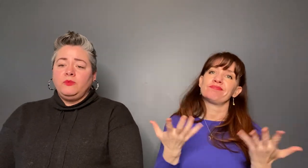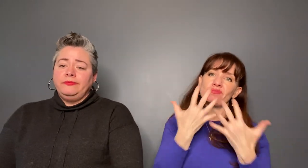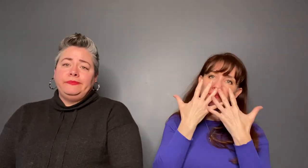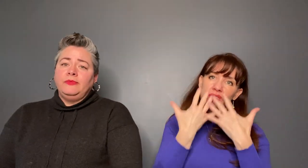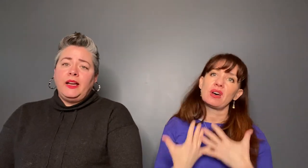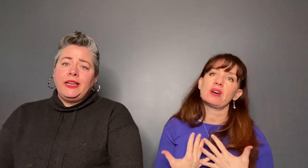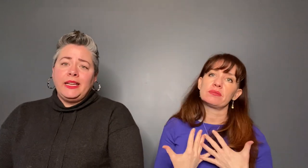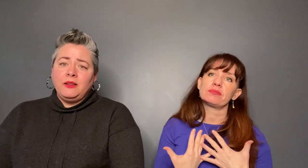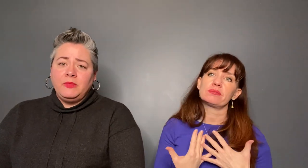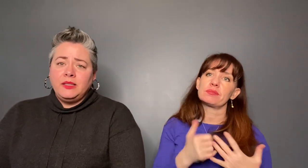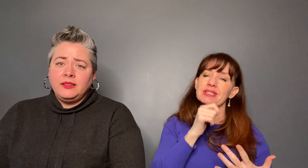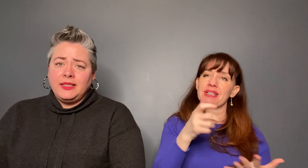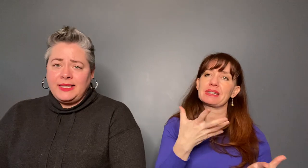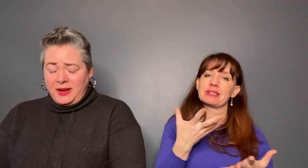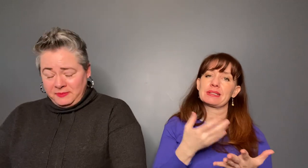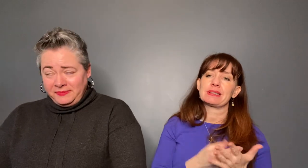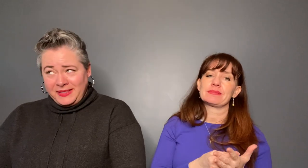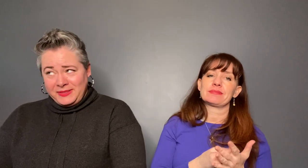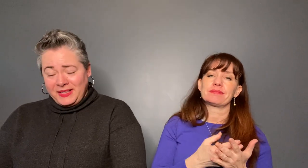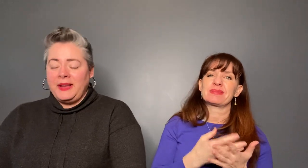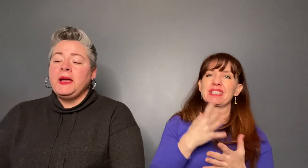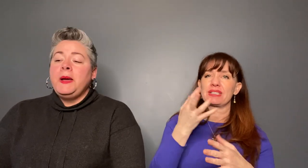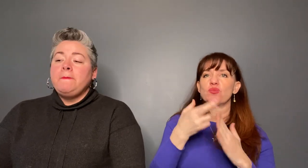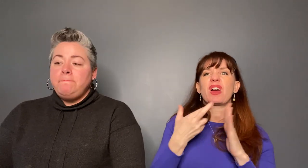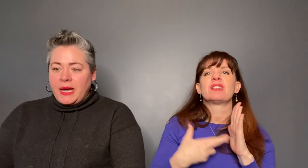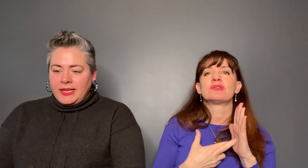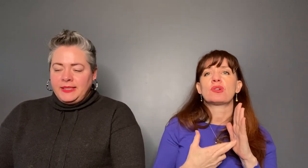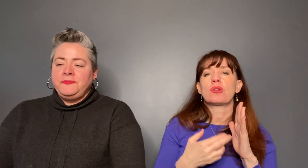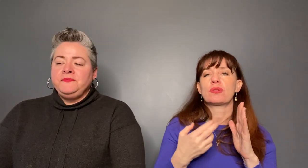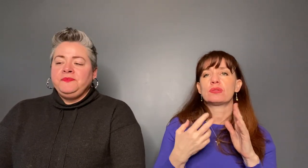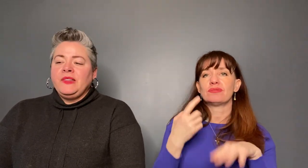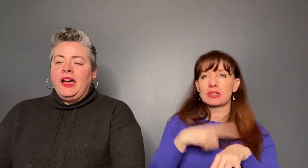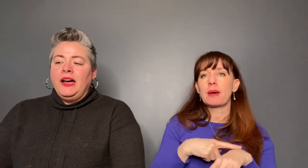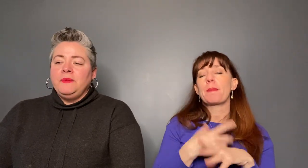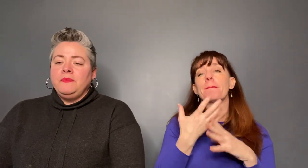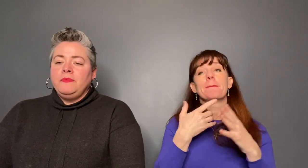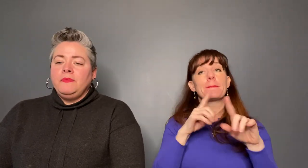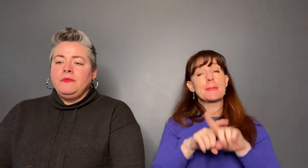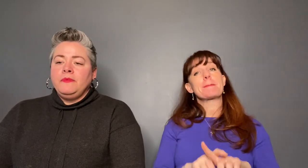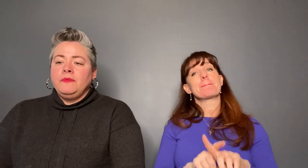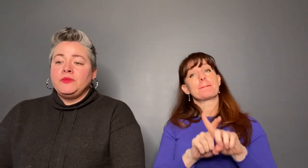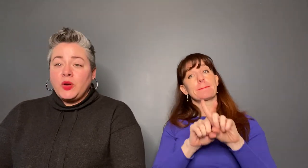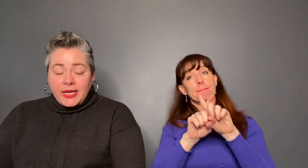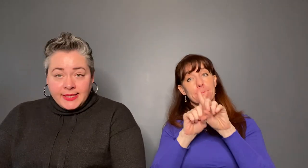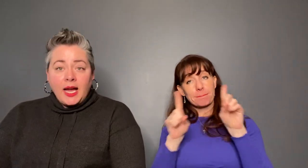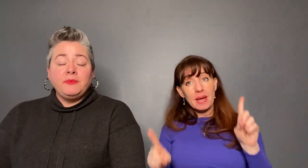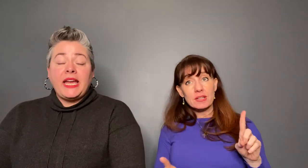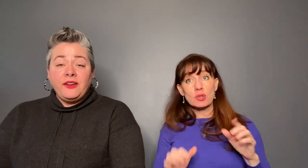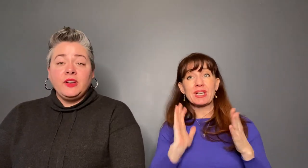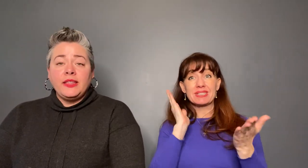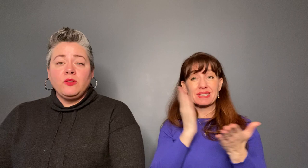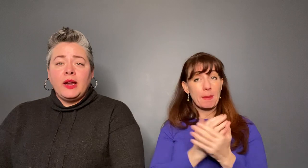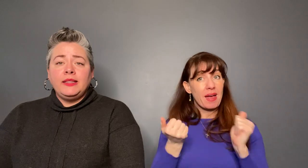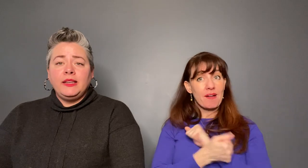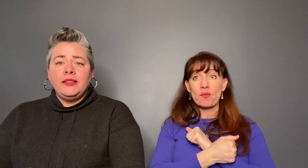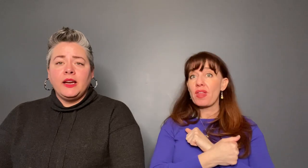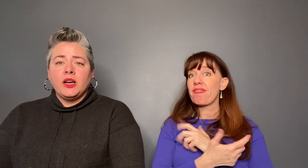because I didn't get them in time. So he stopped everything right then and there.